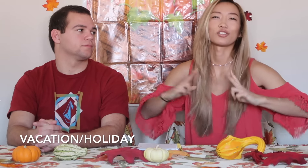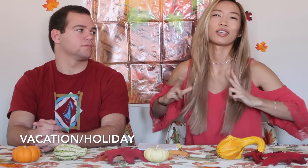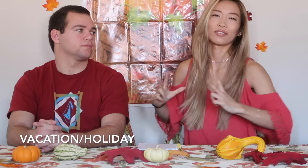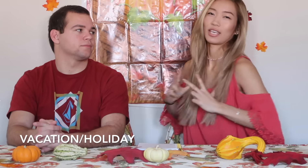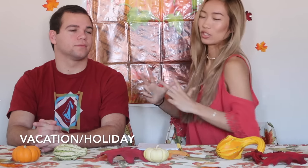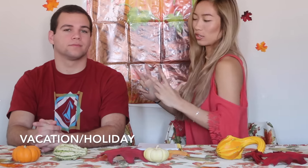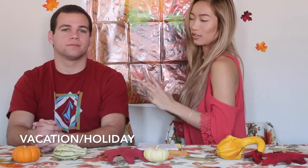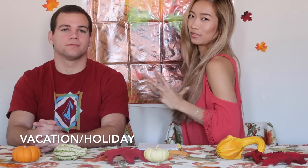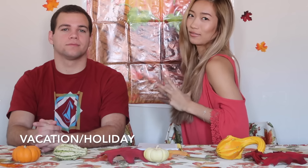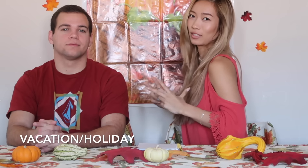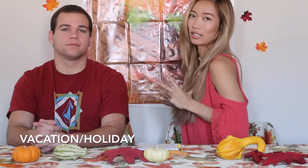so you're like "vacation"